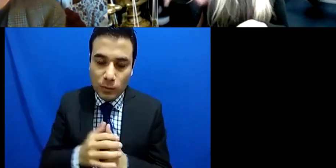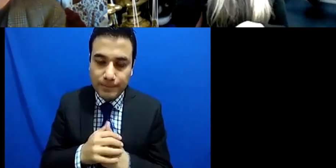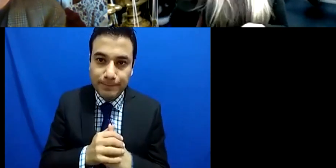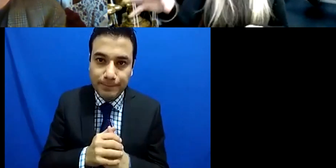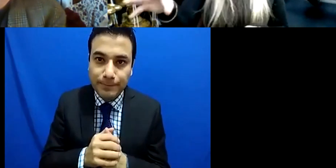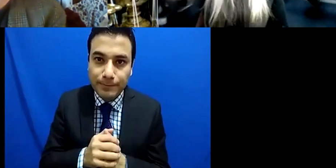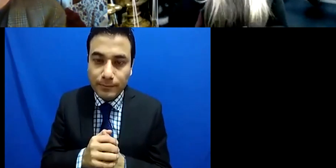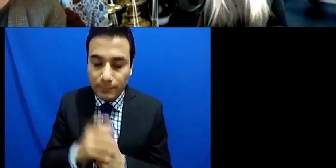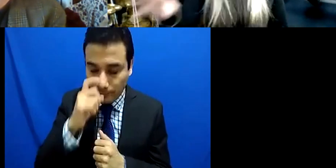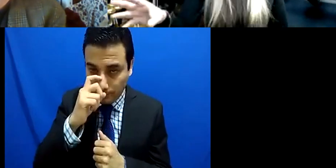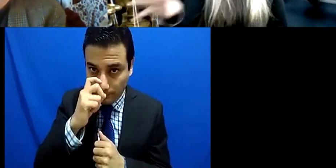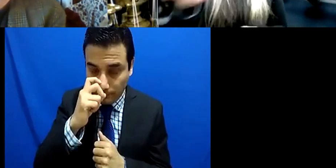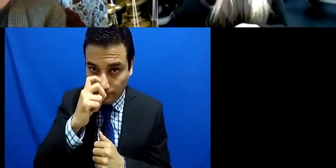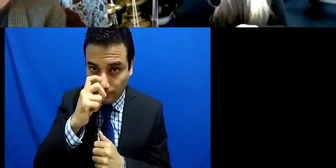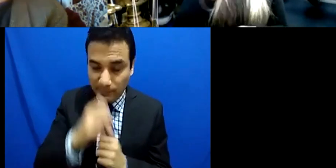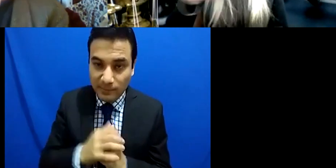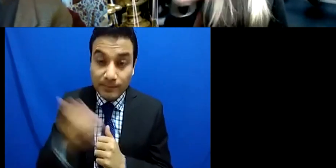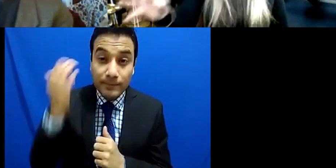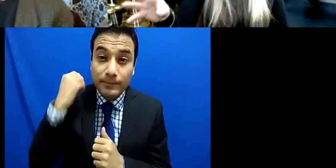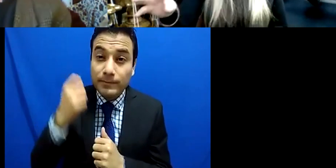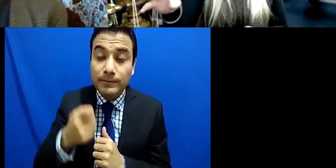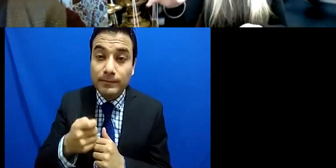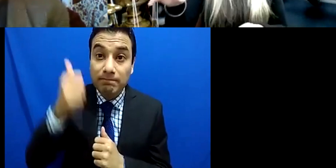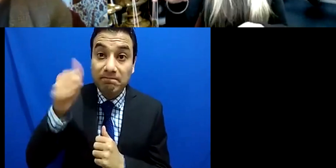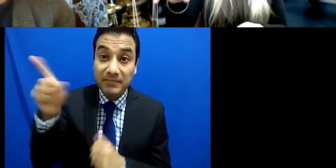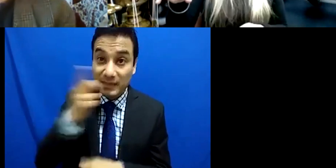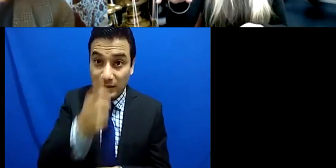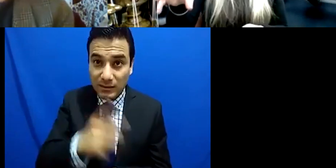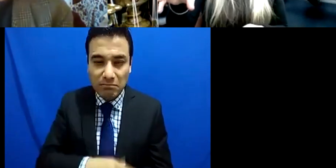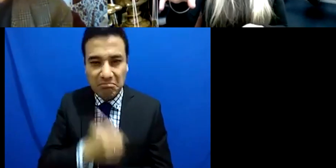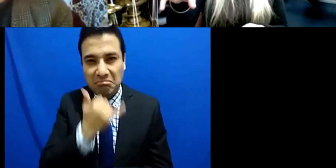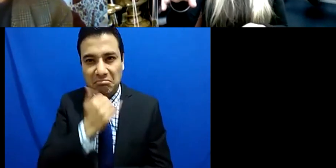was no we cannot accept a deaf musician there's no way an orchestra will accept that person